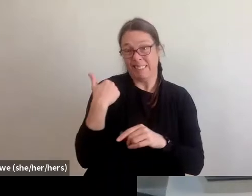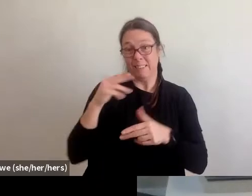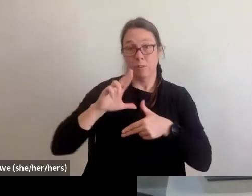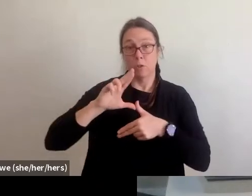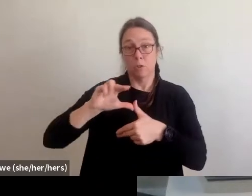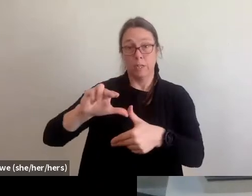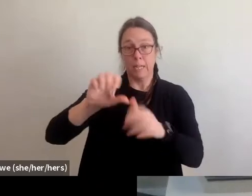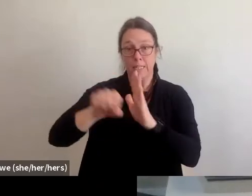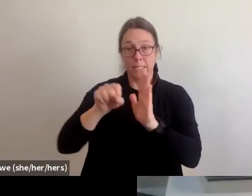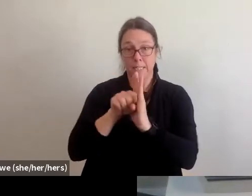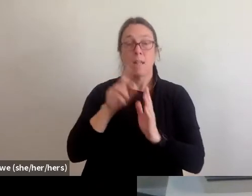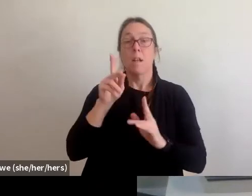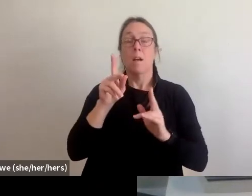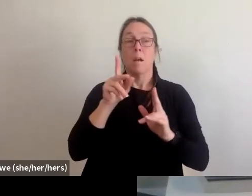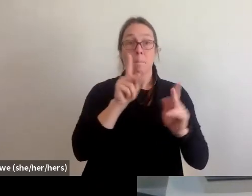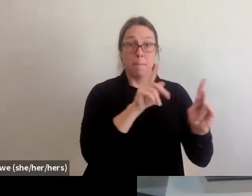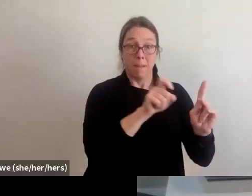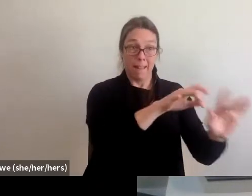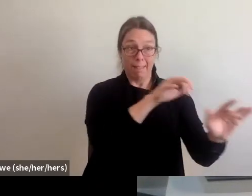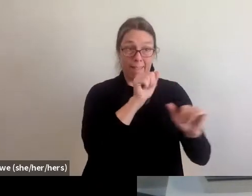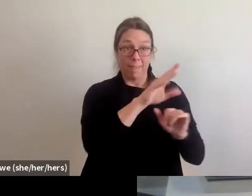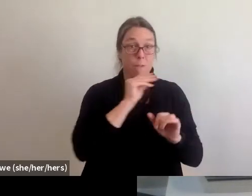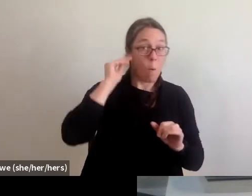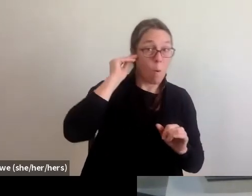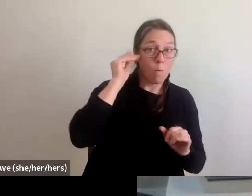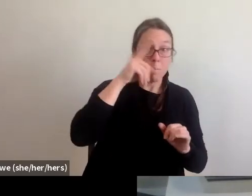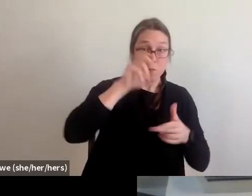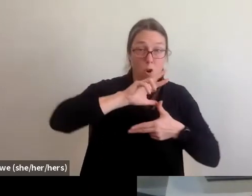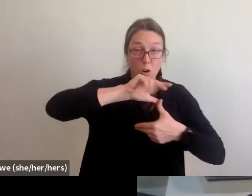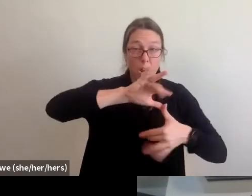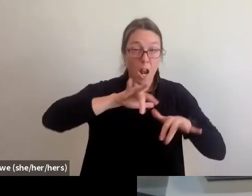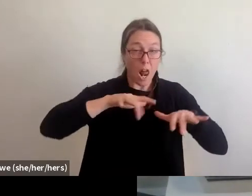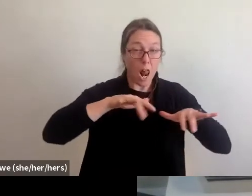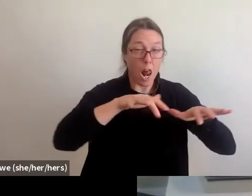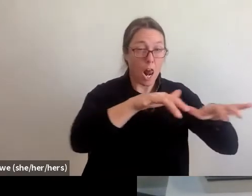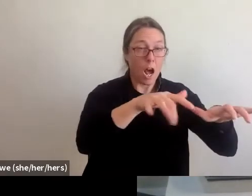Folks were moved into hotels that would have normally been in that high school gymnasium.